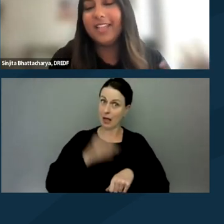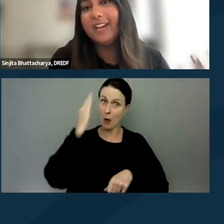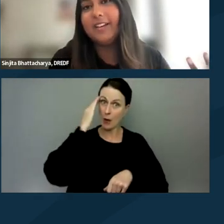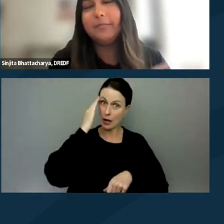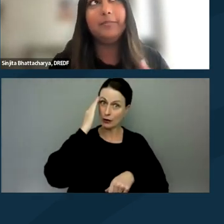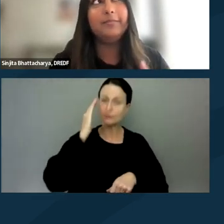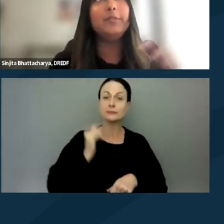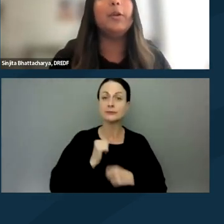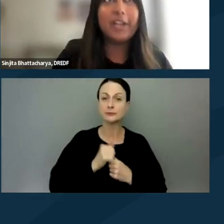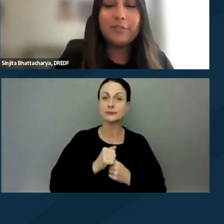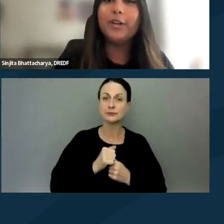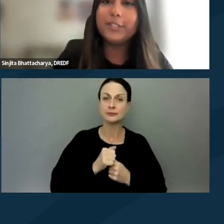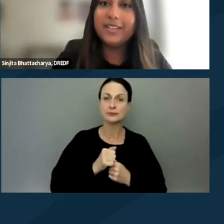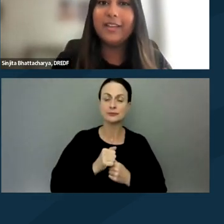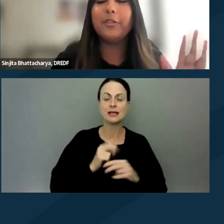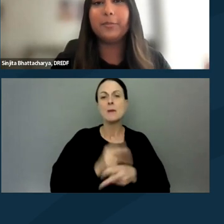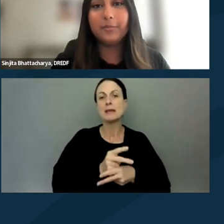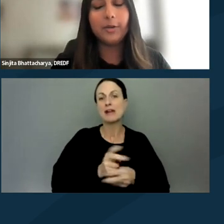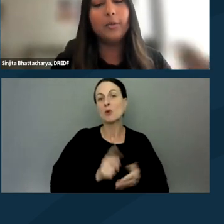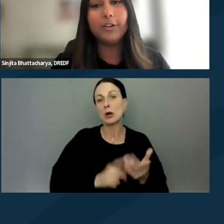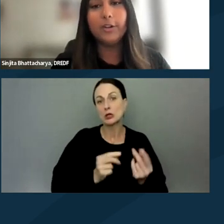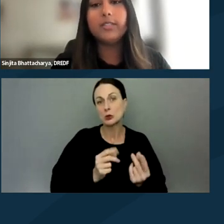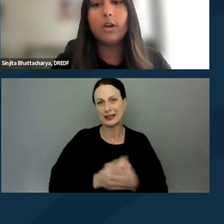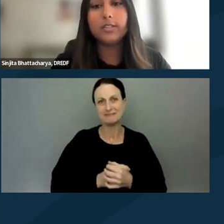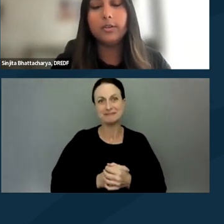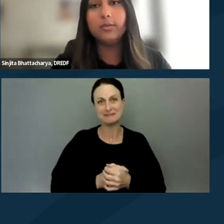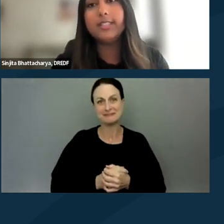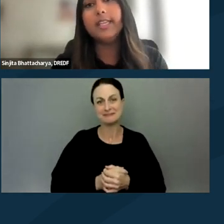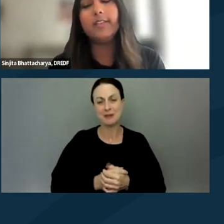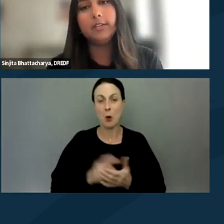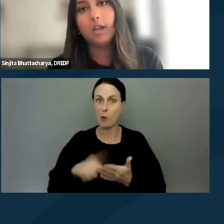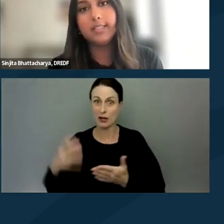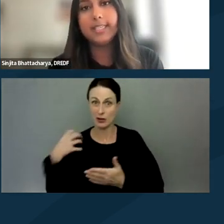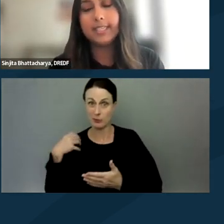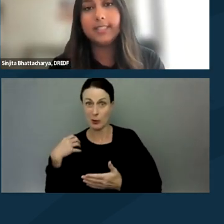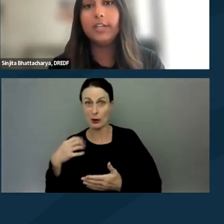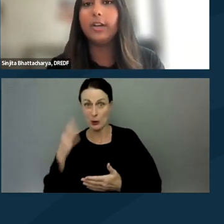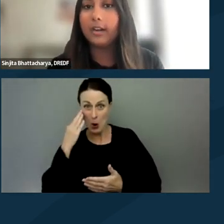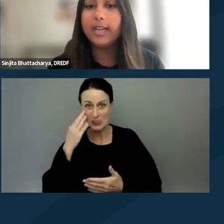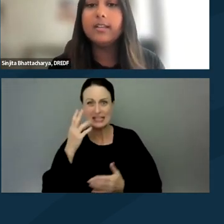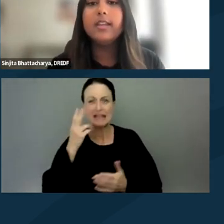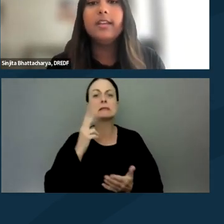that you wanna be careful of what you're doing, whether your employer knows, and also see if any laws exist in your area